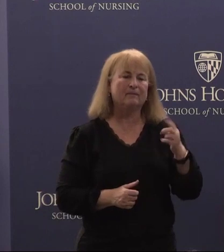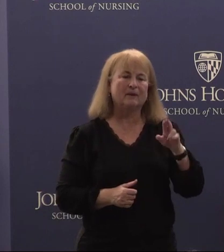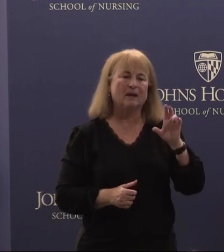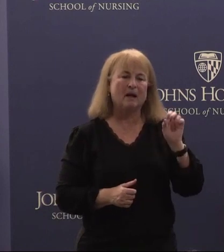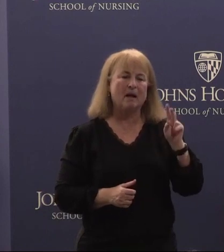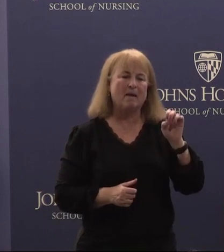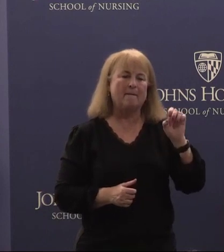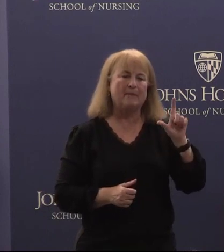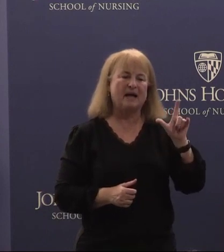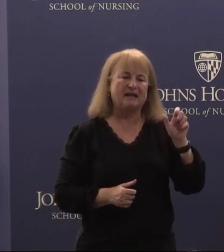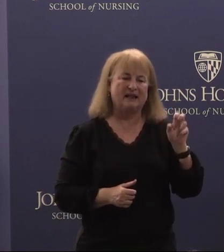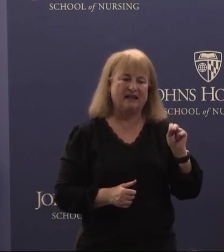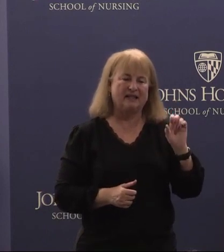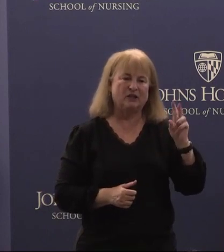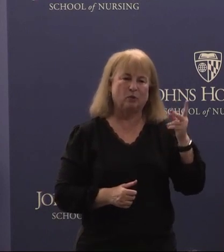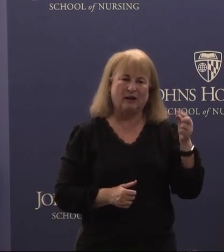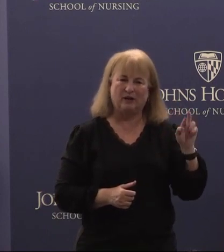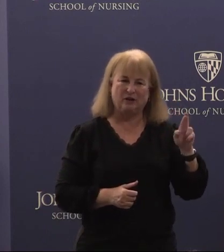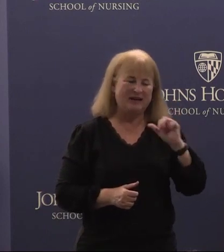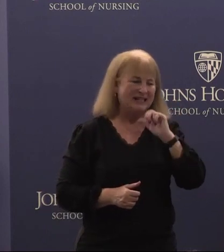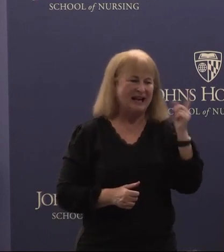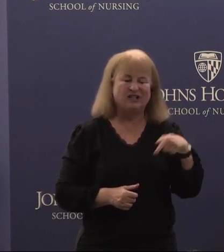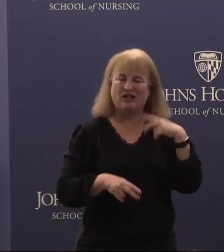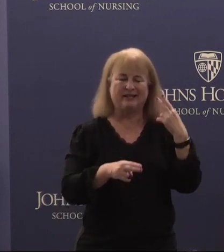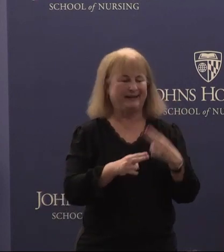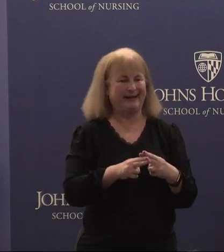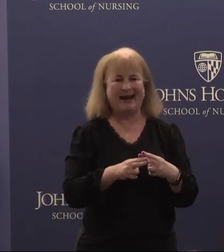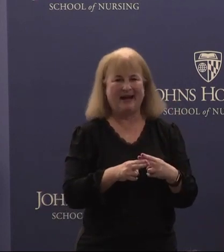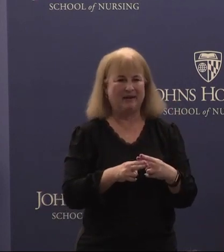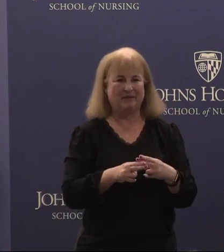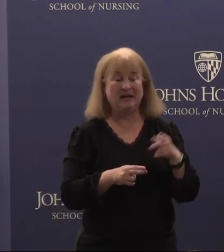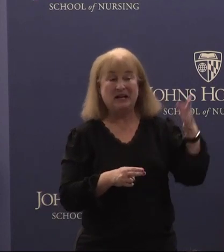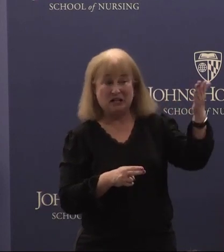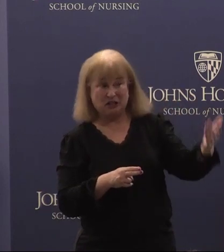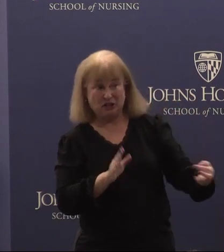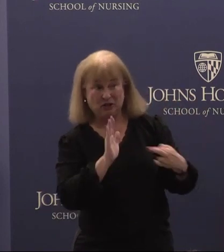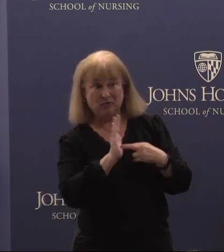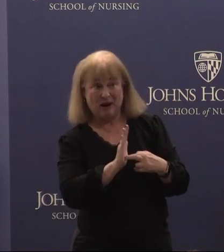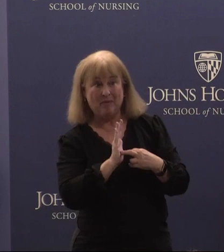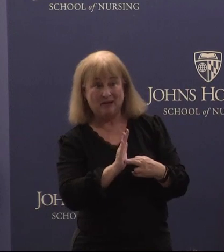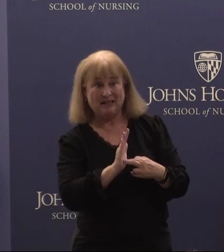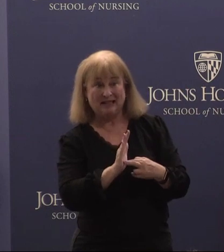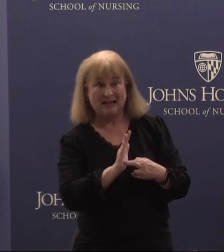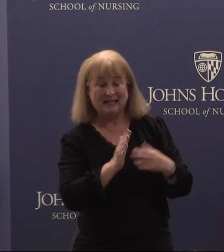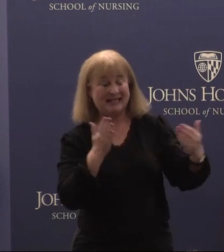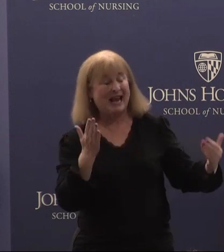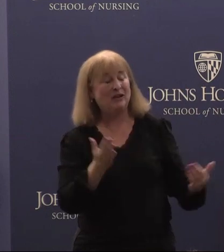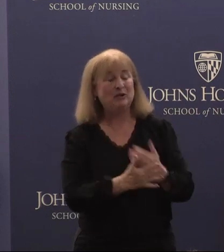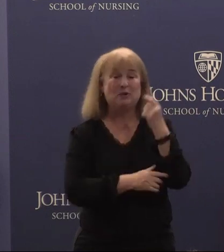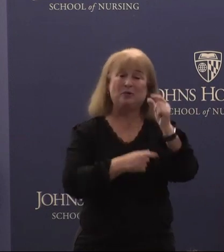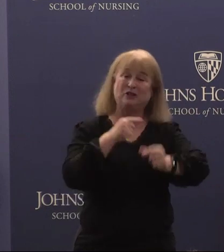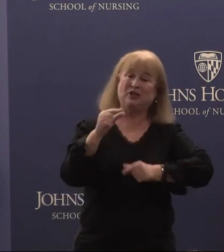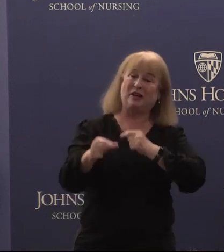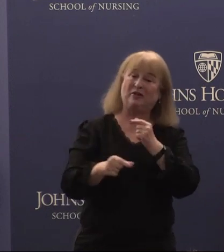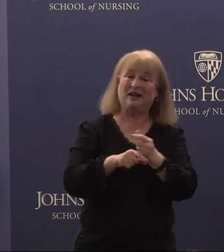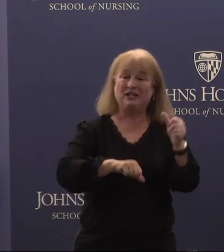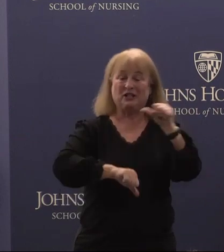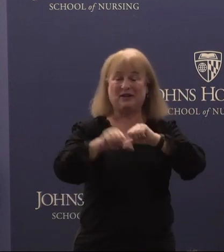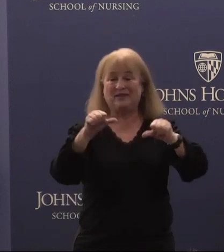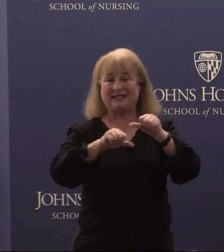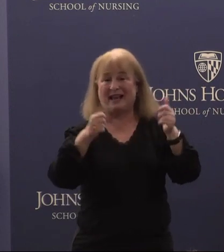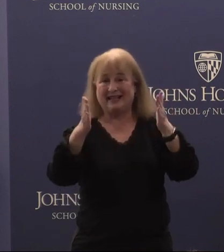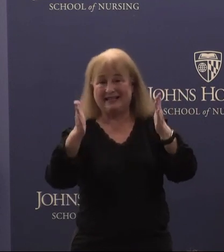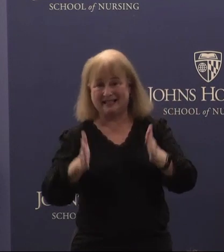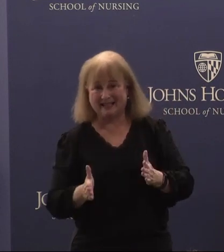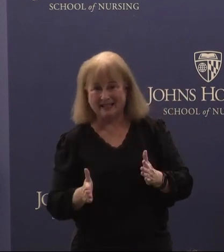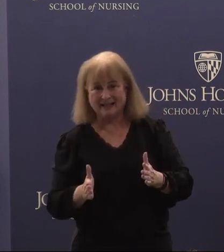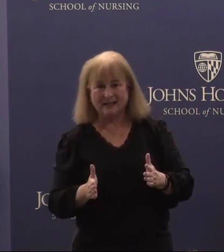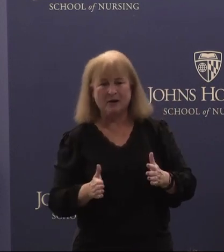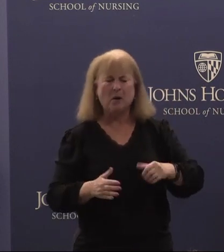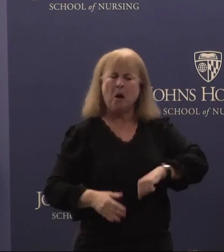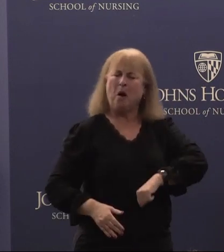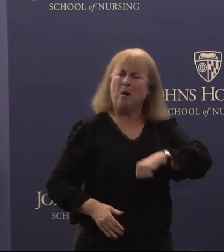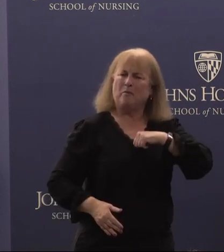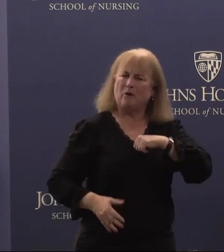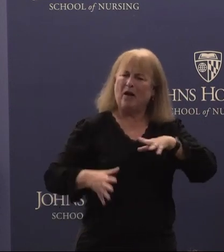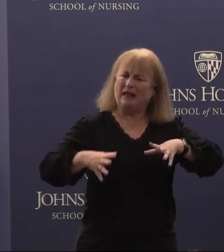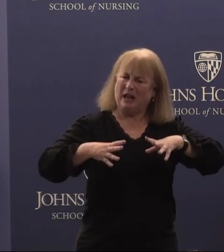Swenor is not just a name. She represents a new generation of scientists who are proudly embracing